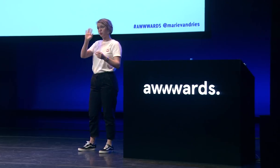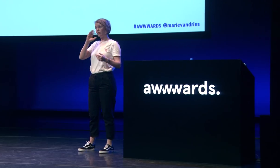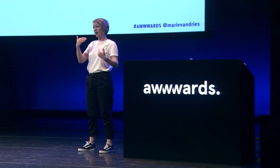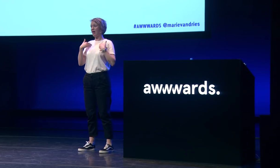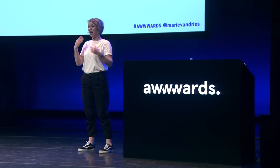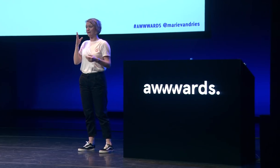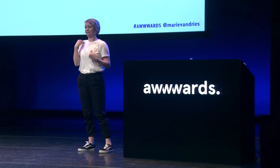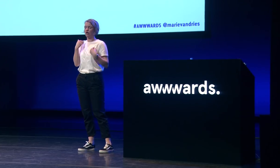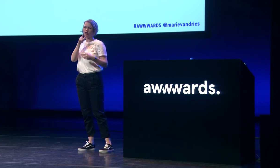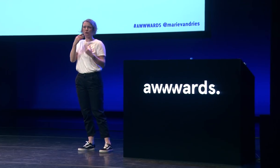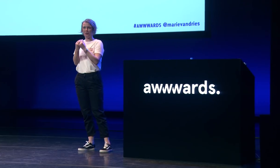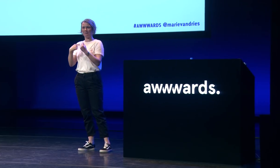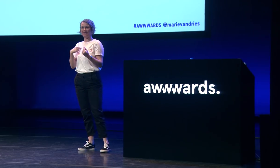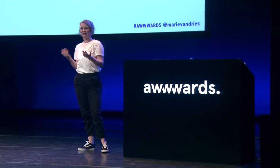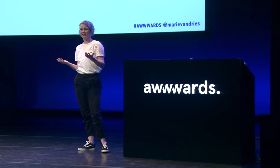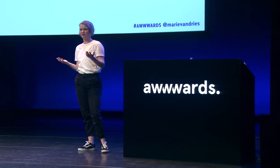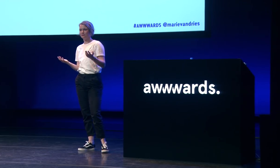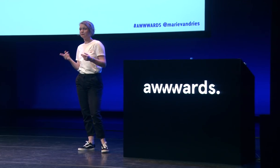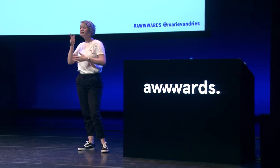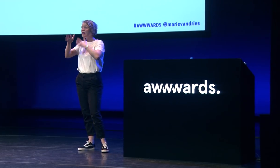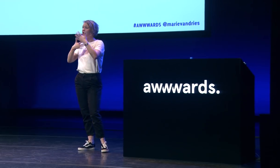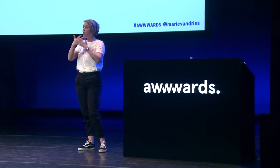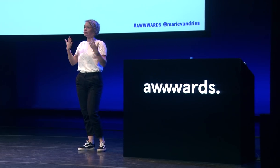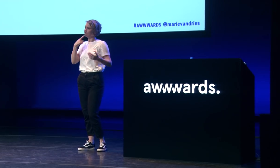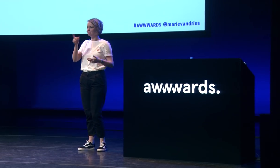English you in English you would say would you like to have lunch with me in